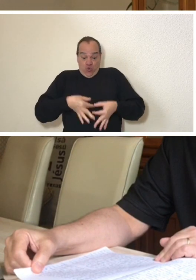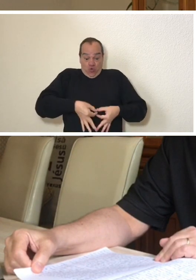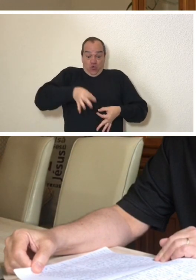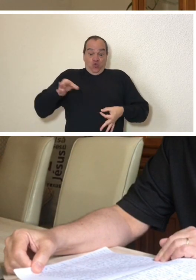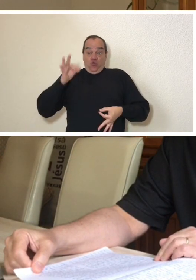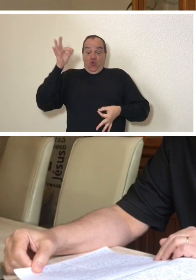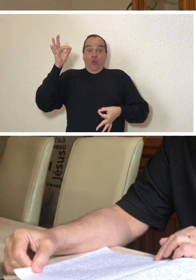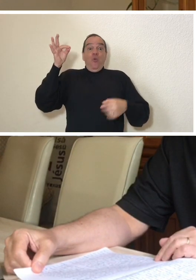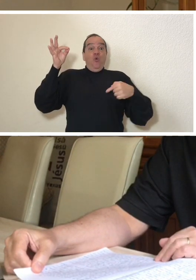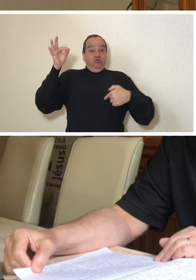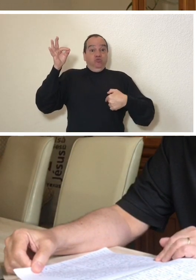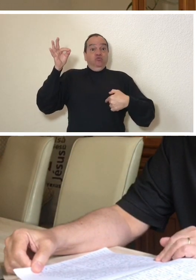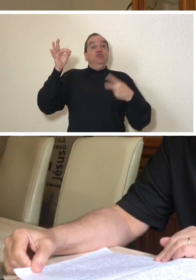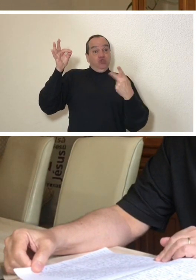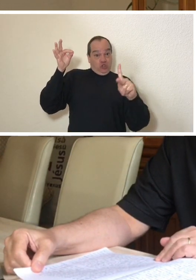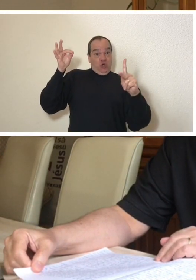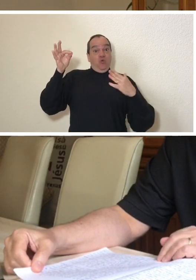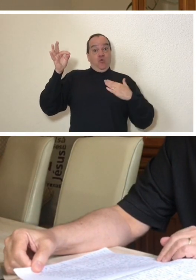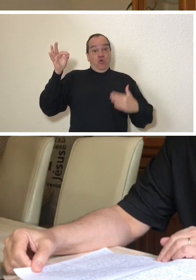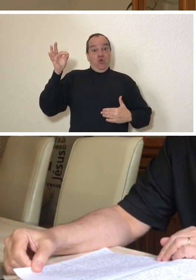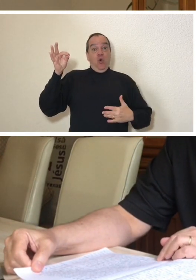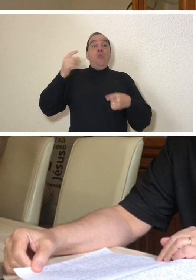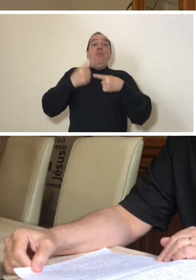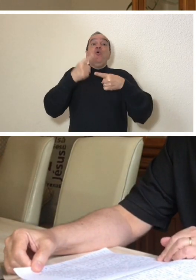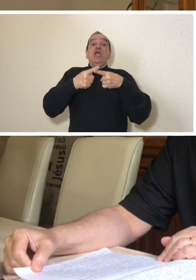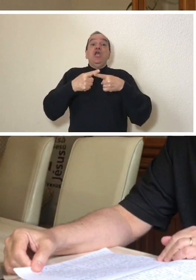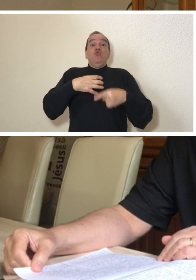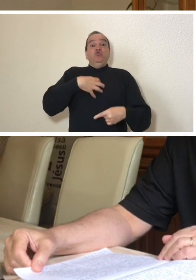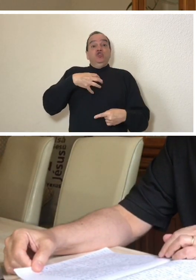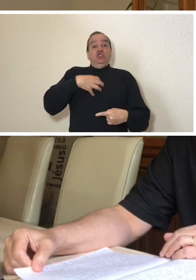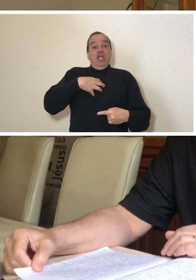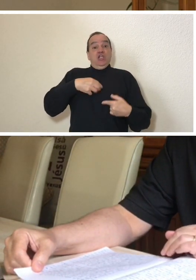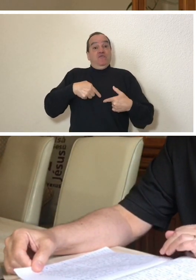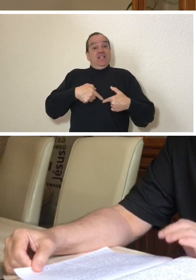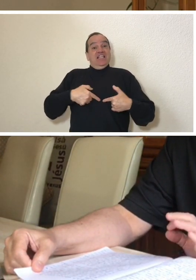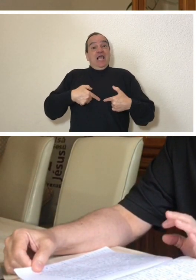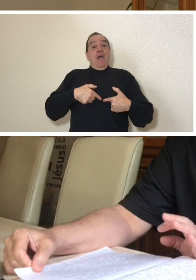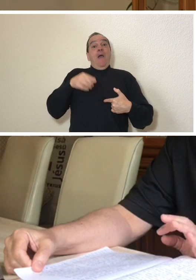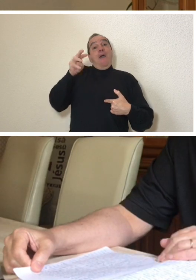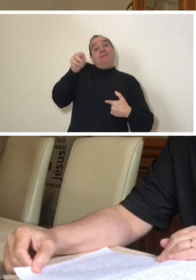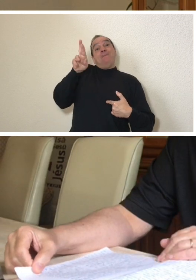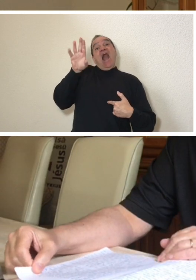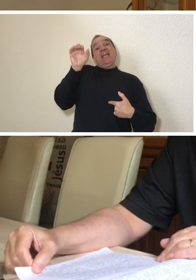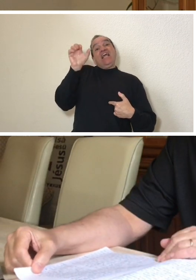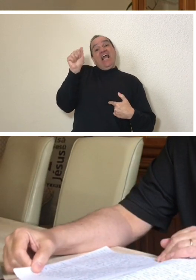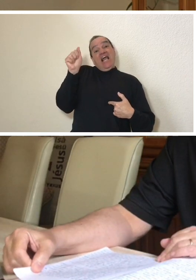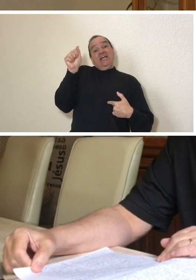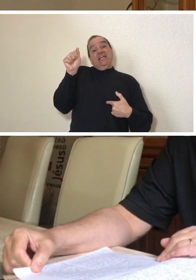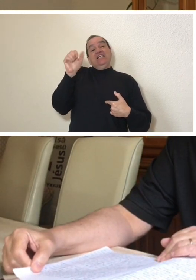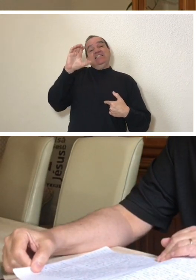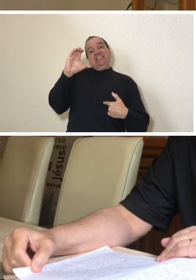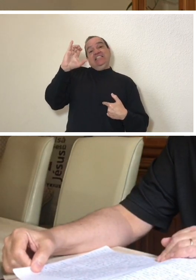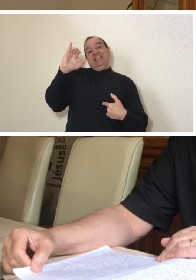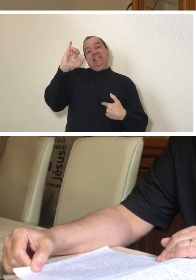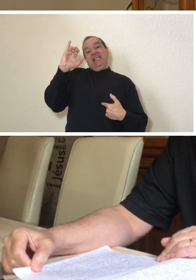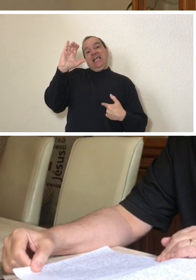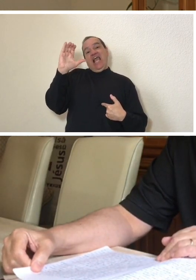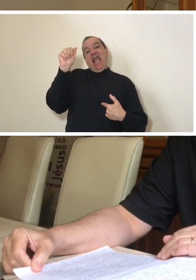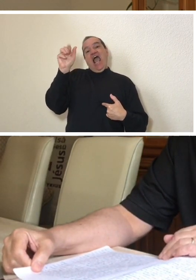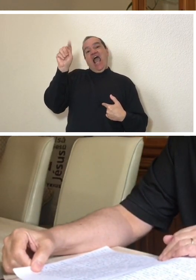because this is going to be the only way that you will have a visible scar for you to remember everything that I will do